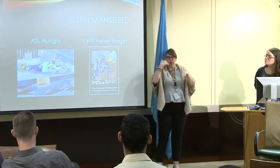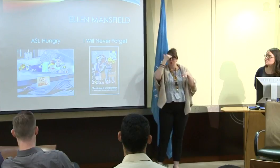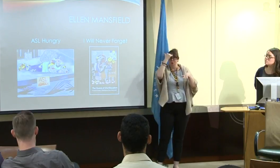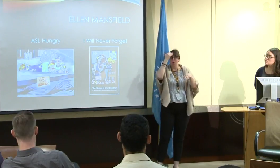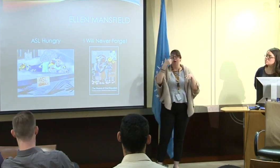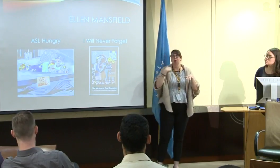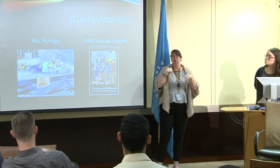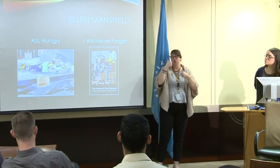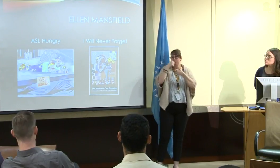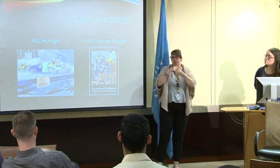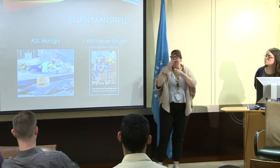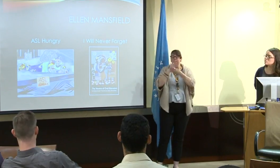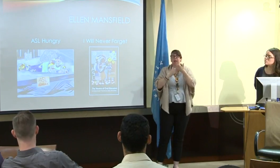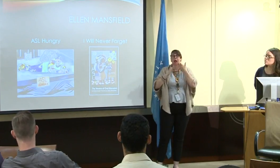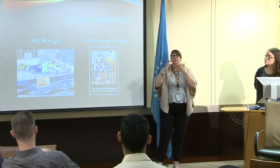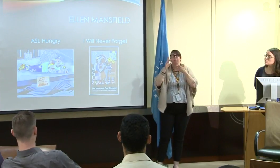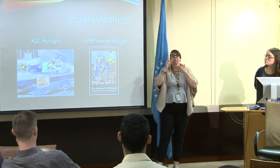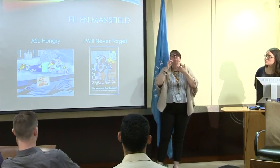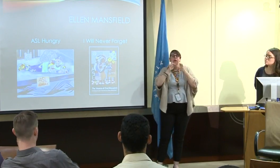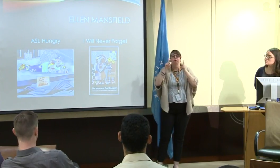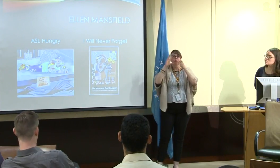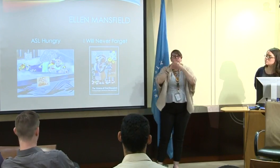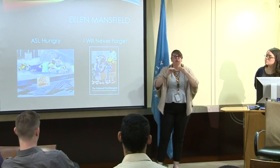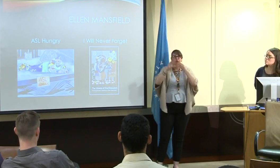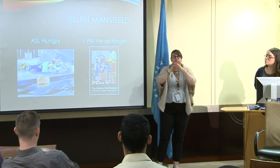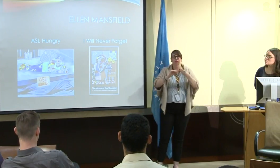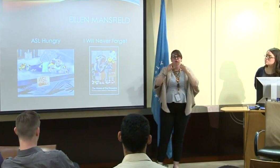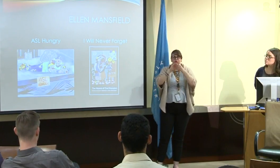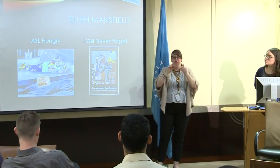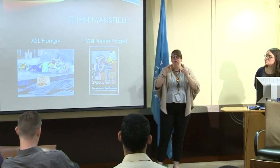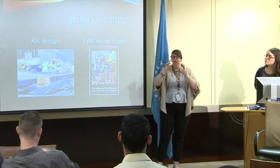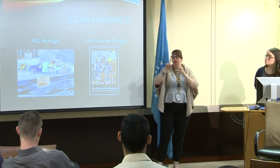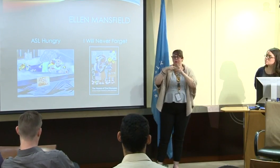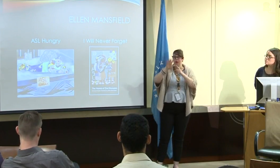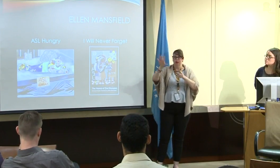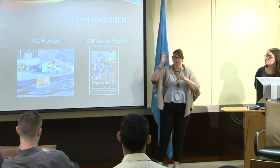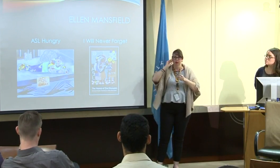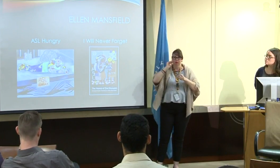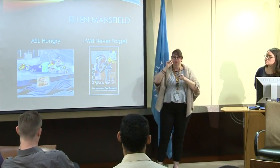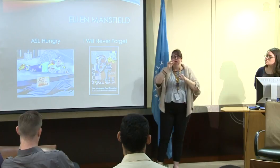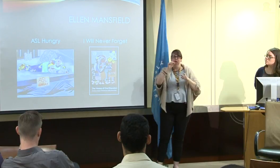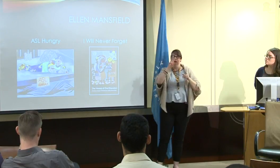For signing. To punish them for signing.